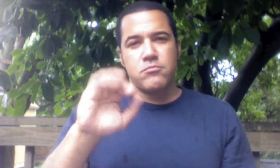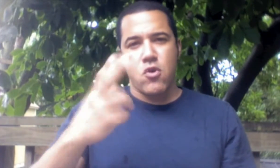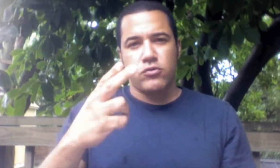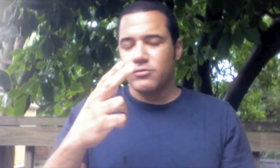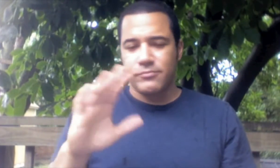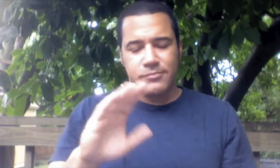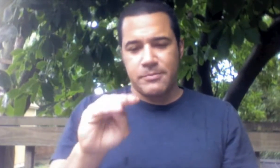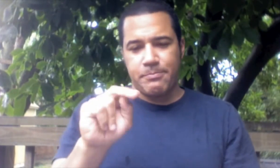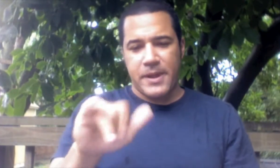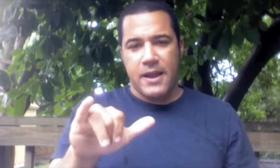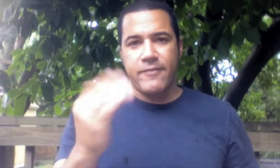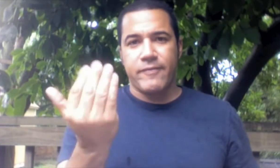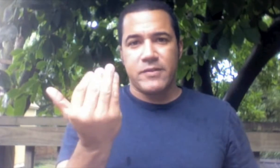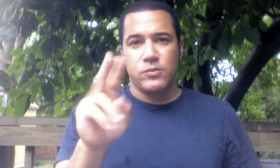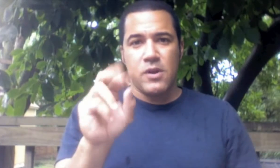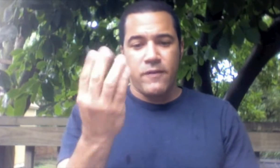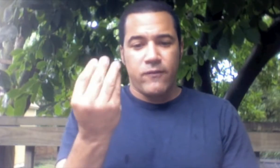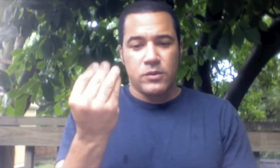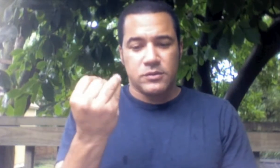Gallaudet University, effective March..excuse me, May 15, 2014.